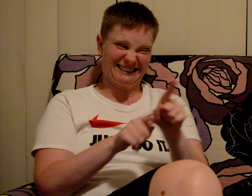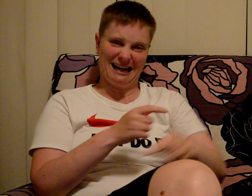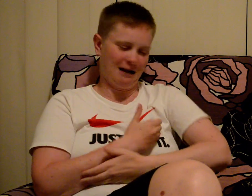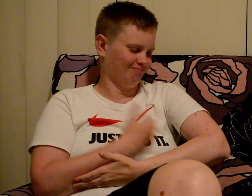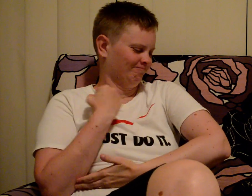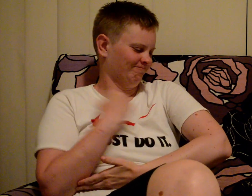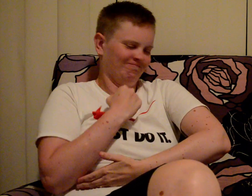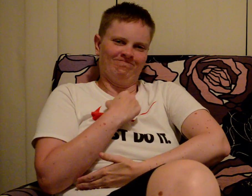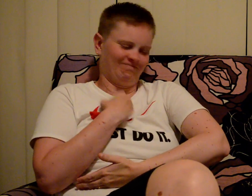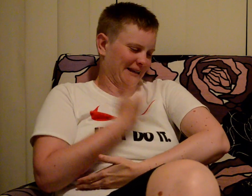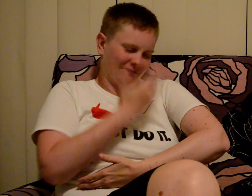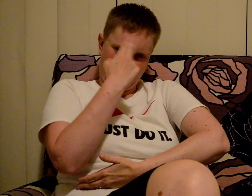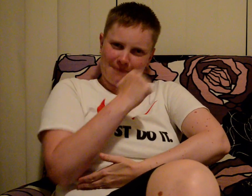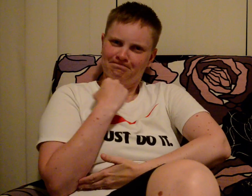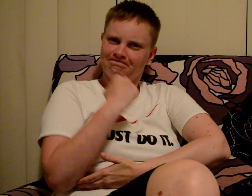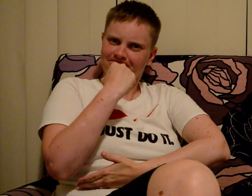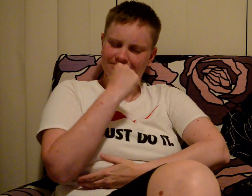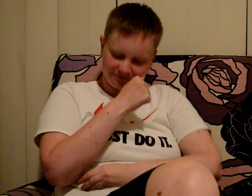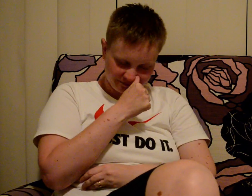it is like that giving the name to the baby as the most important